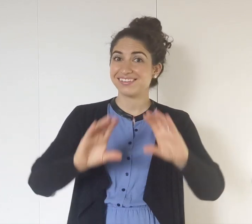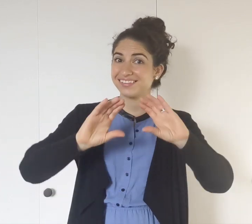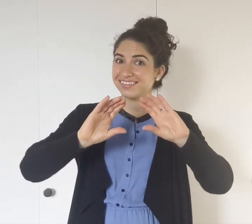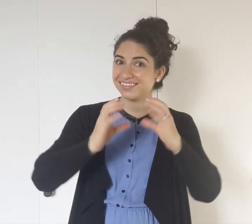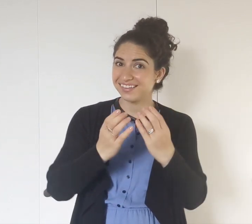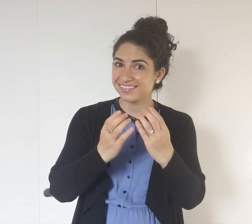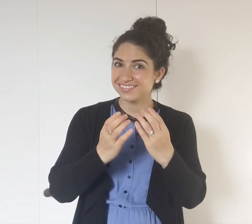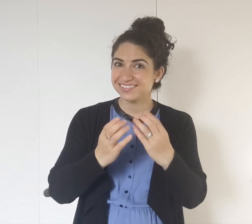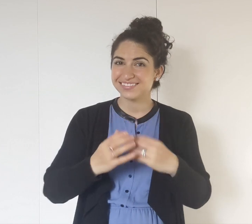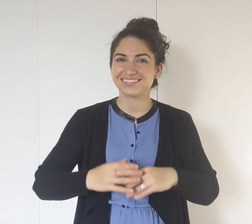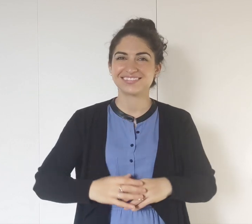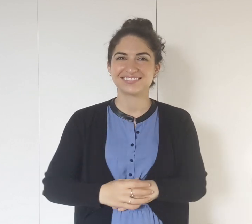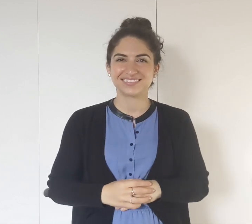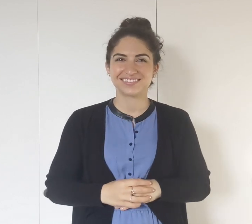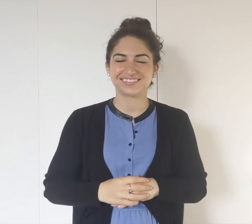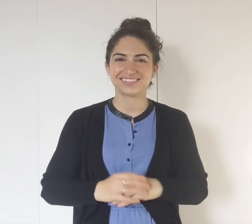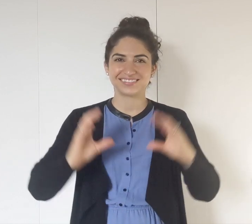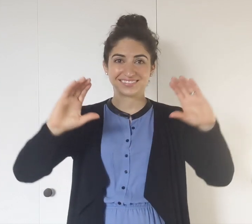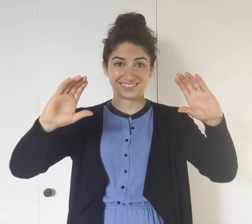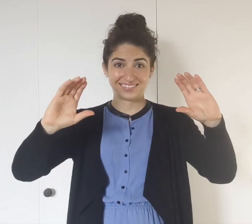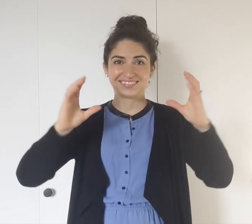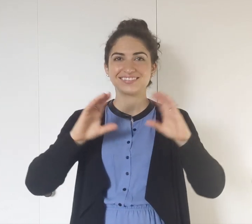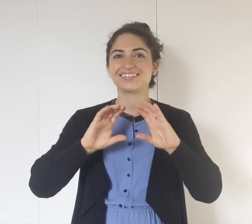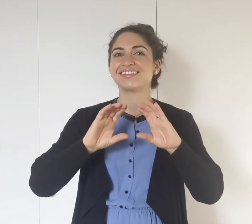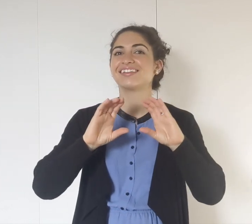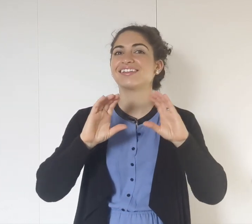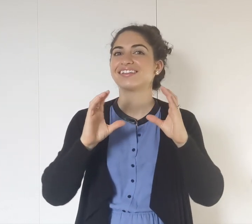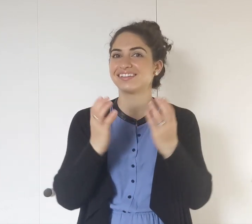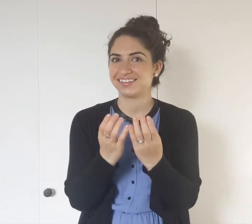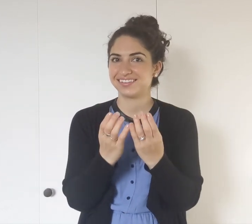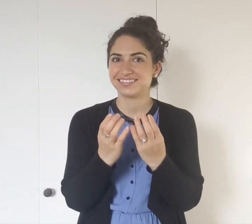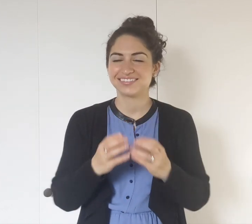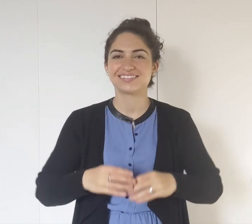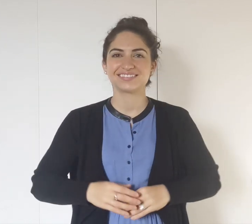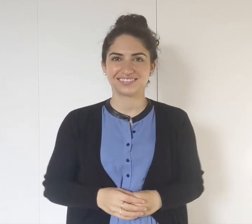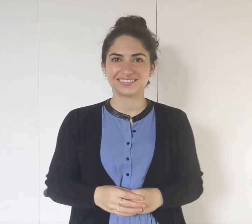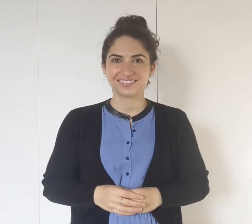CLASS, CLASS